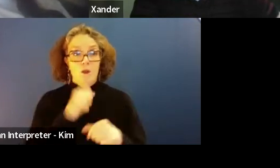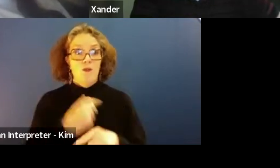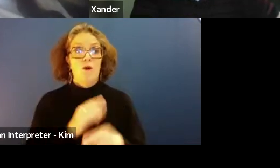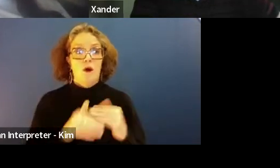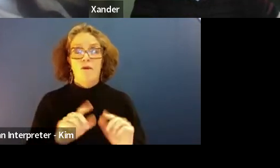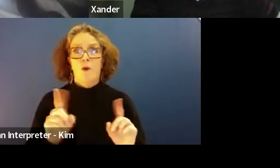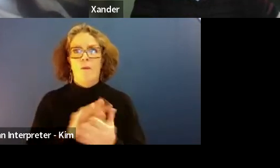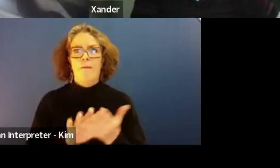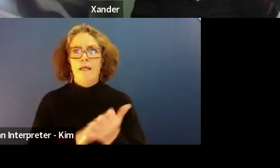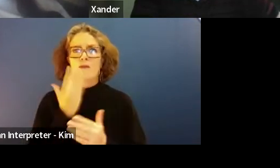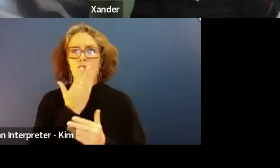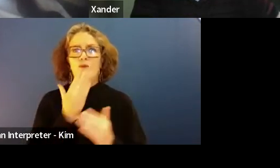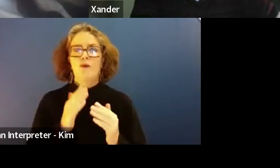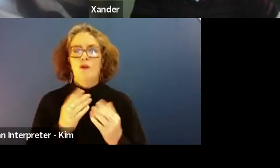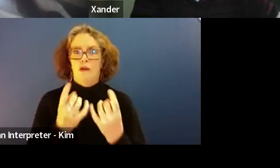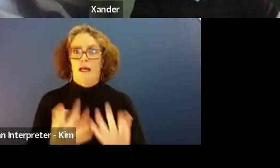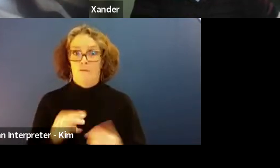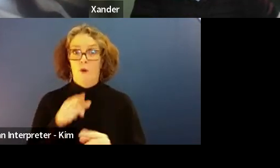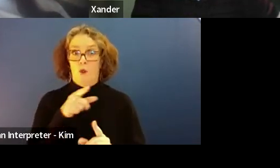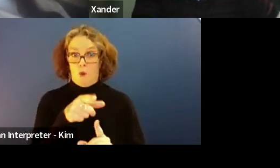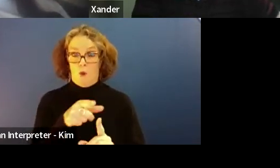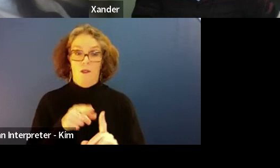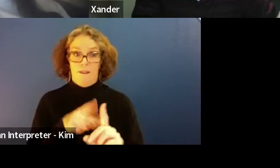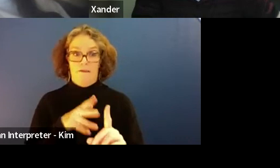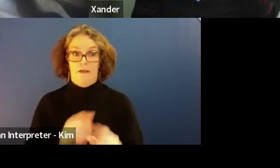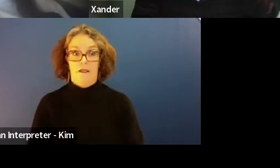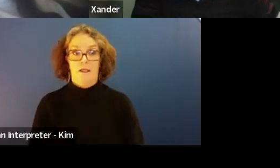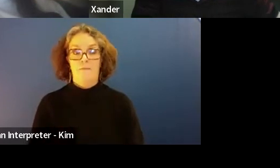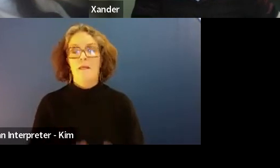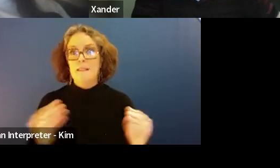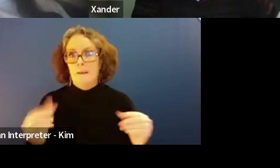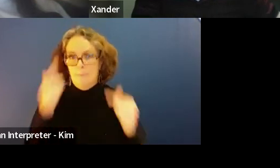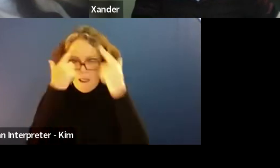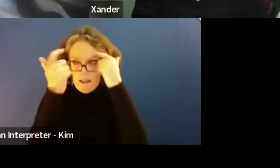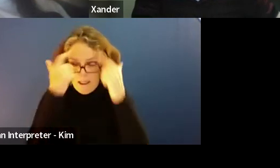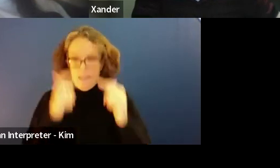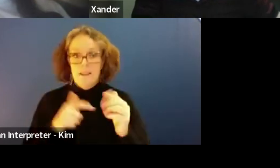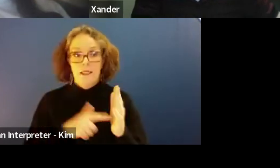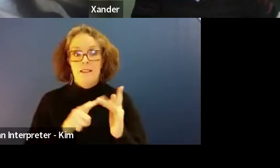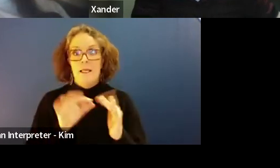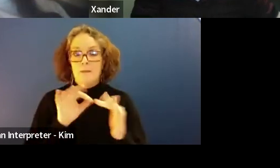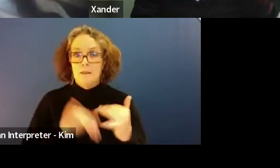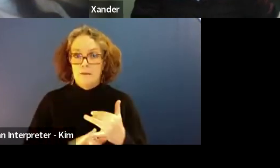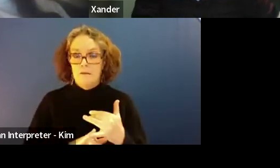Then some tips on information and supports. After this, we will have a five minute break.